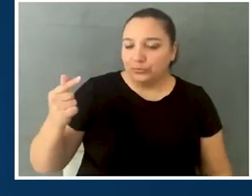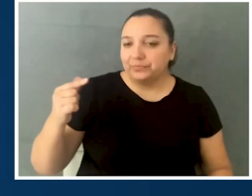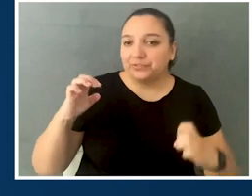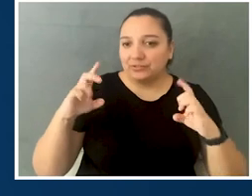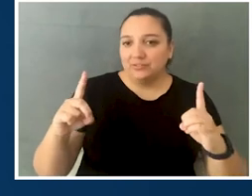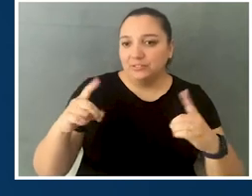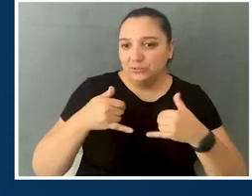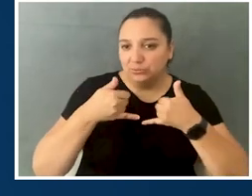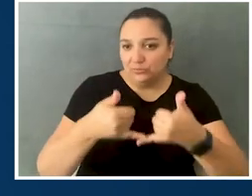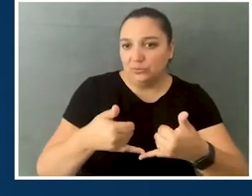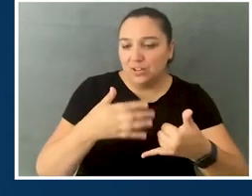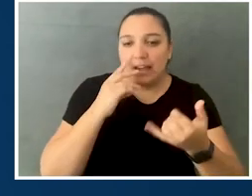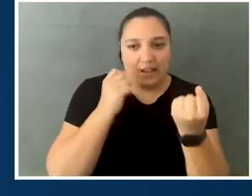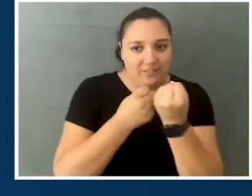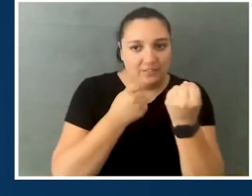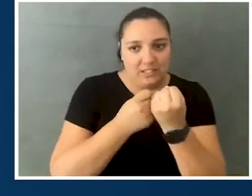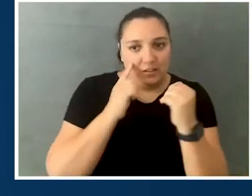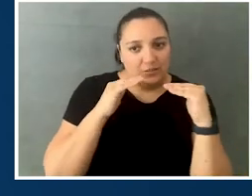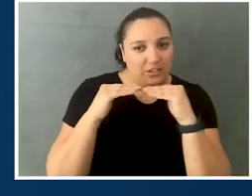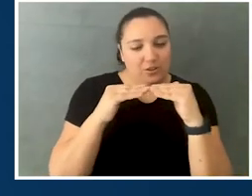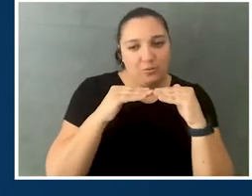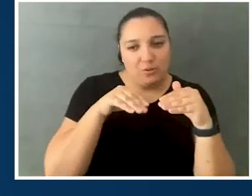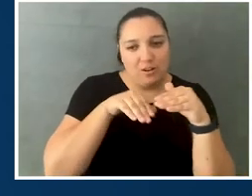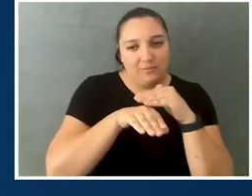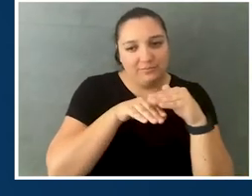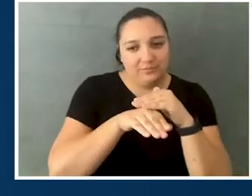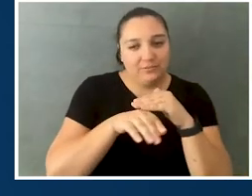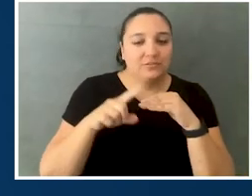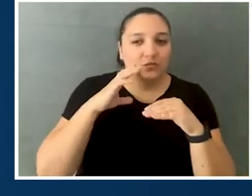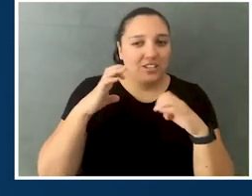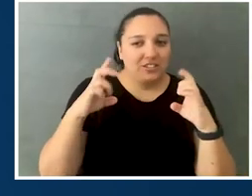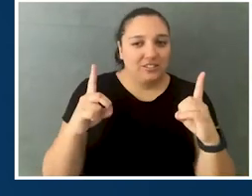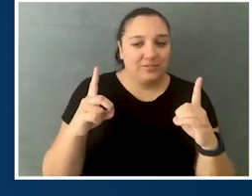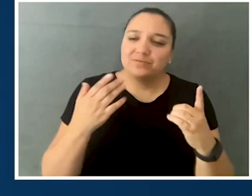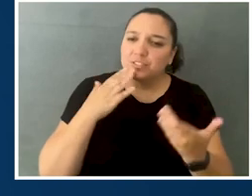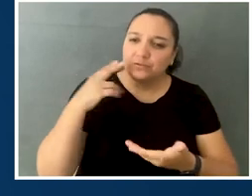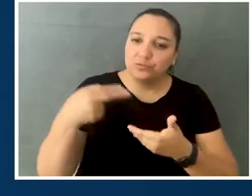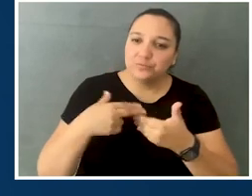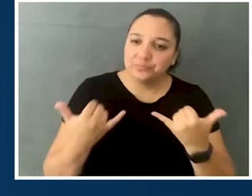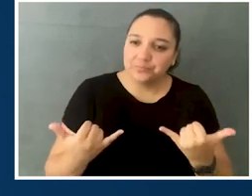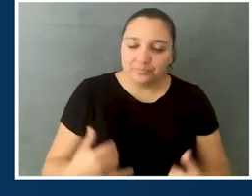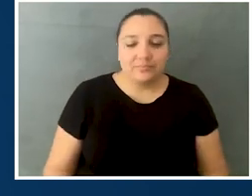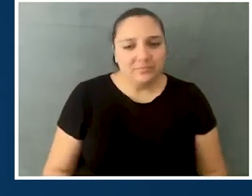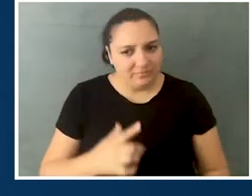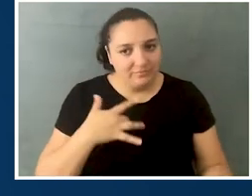and advocacy for equal access in education. Elijah, thank you so much for joining us today.